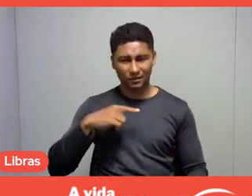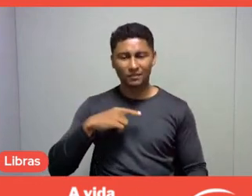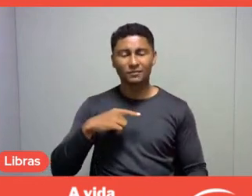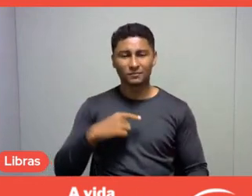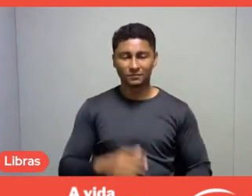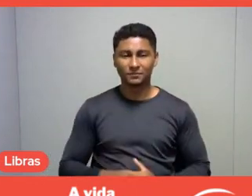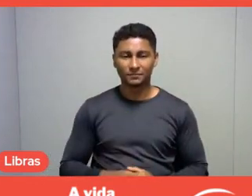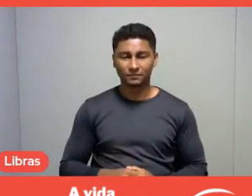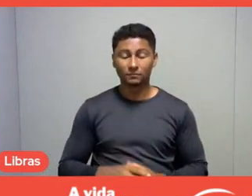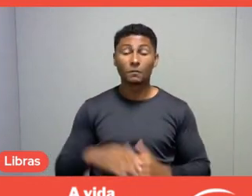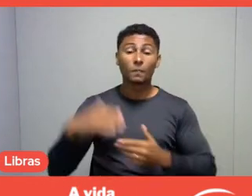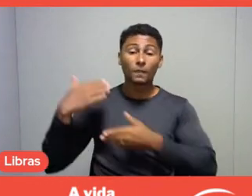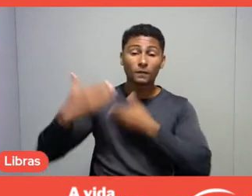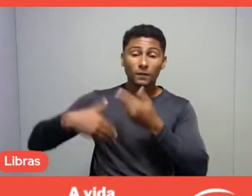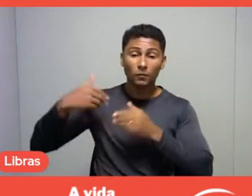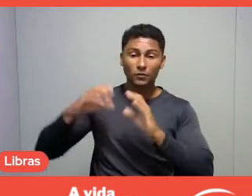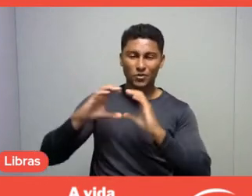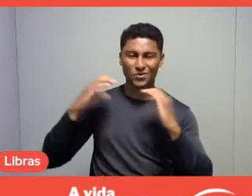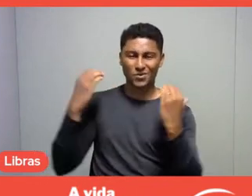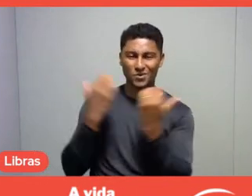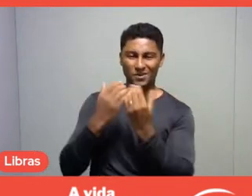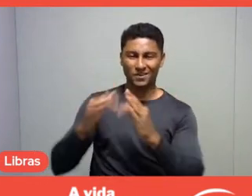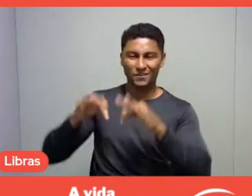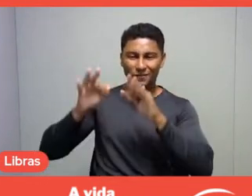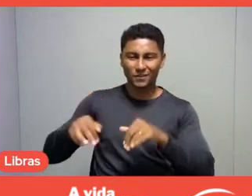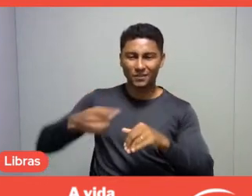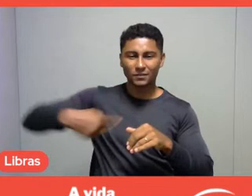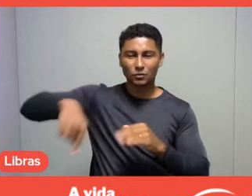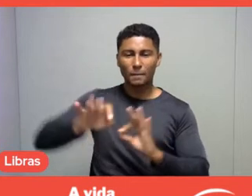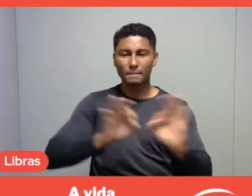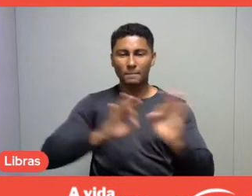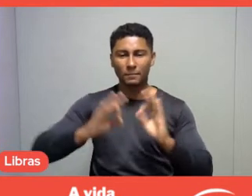At the end of the event, we produced a document based on consensus